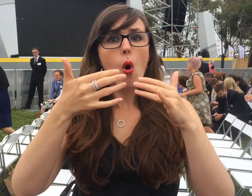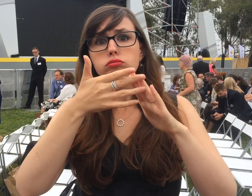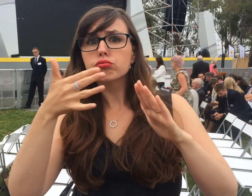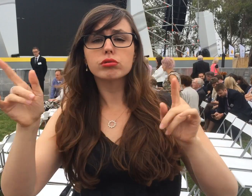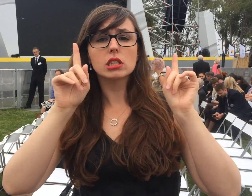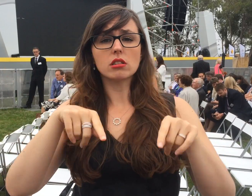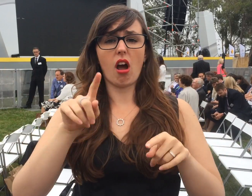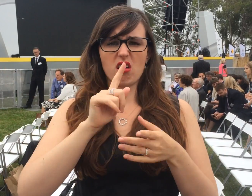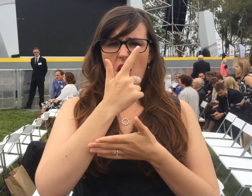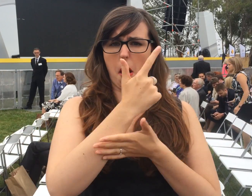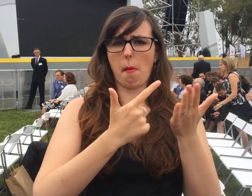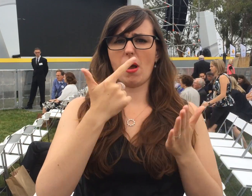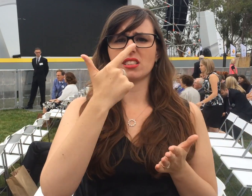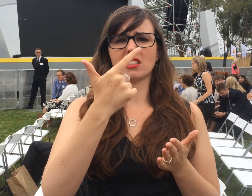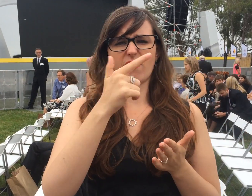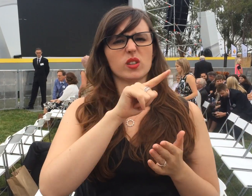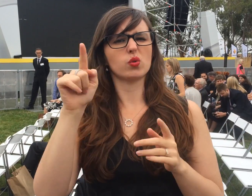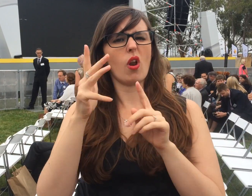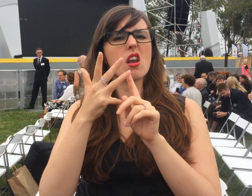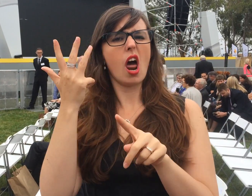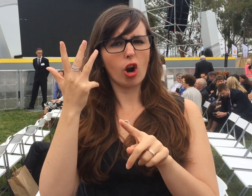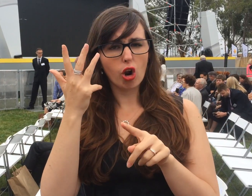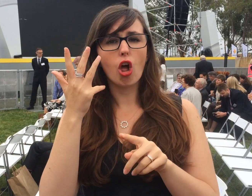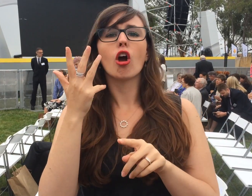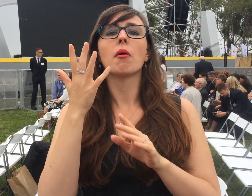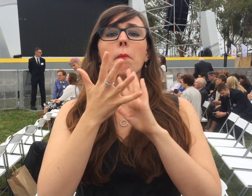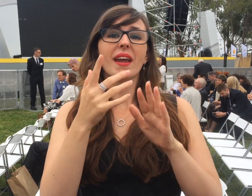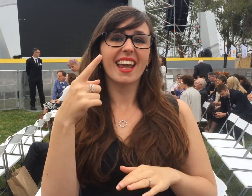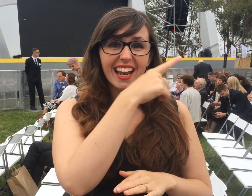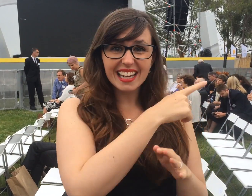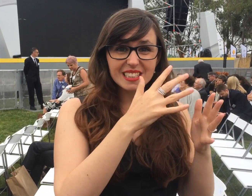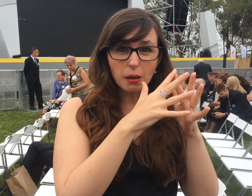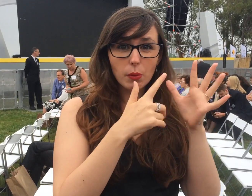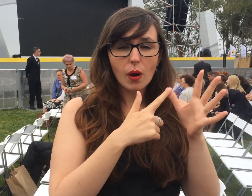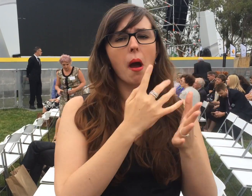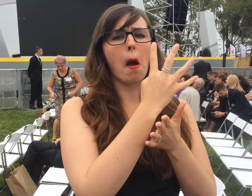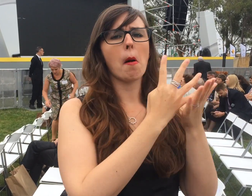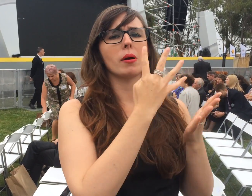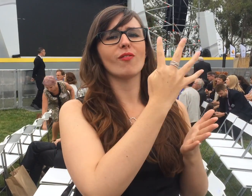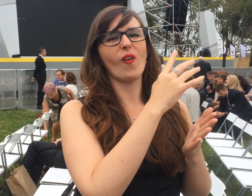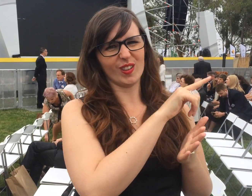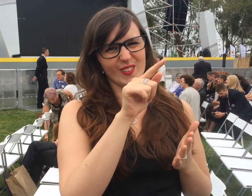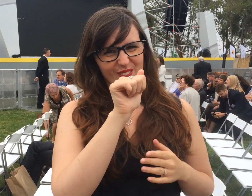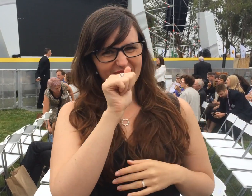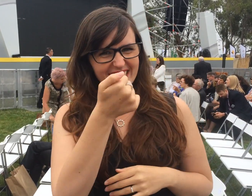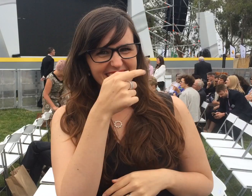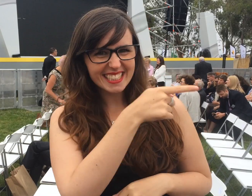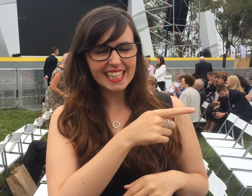The awards proceeding starts at 7.30pm until 9pm. This means 4.30pm - 6pm in Western Australia.